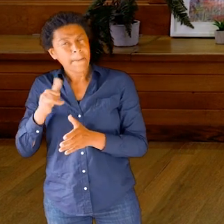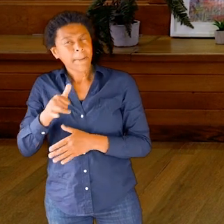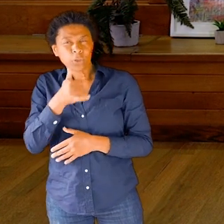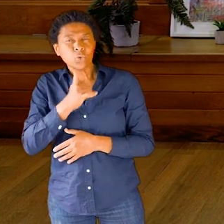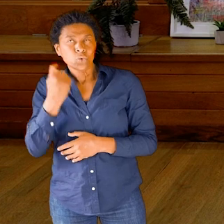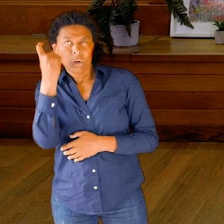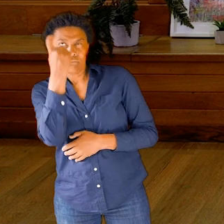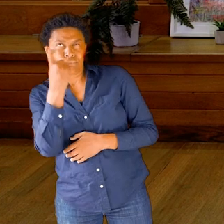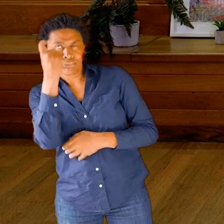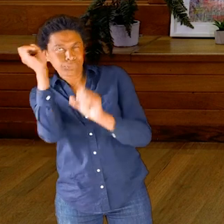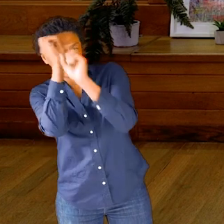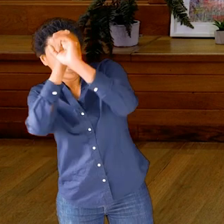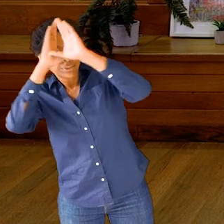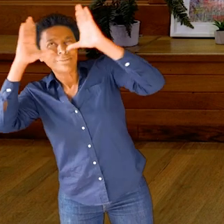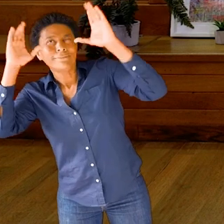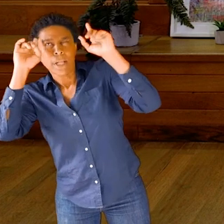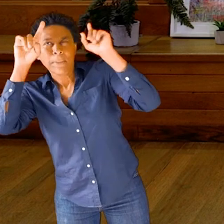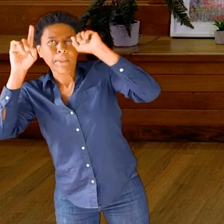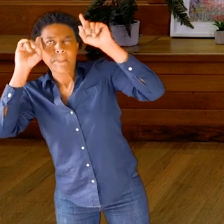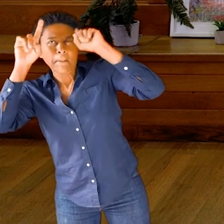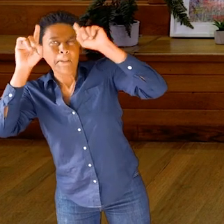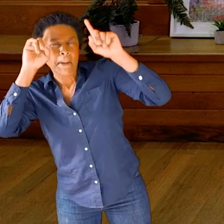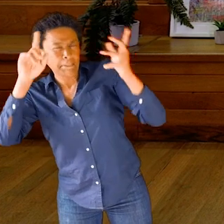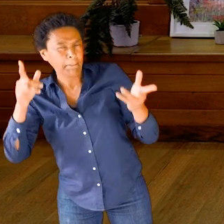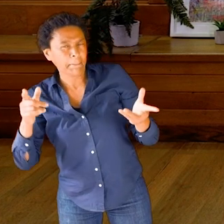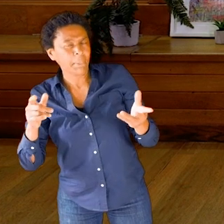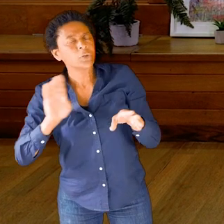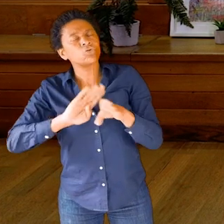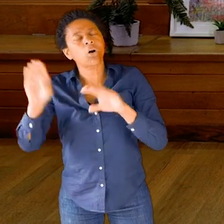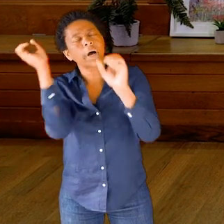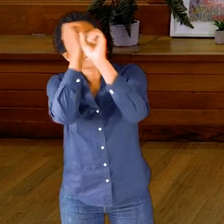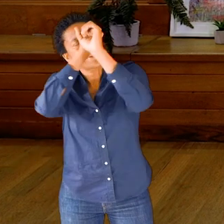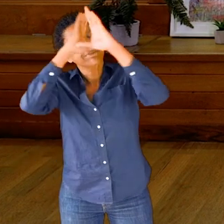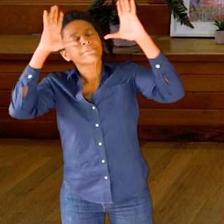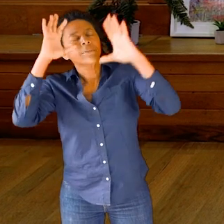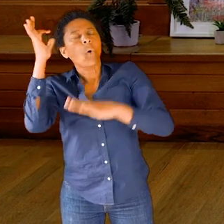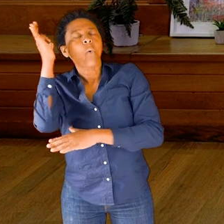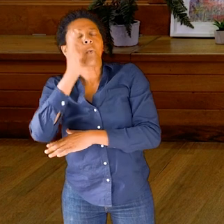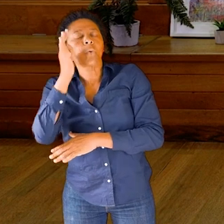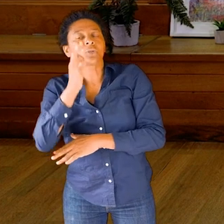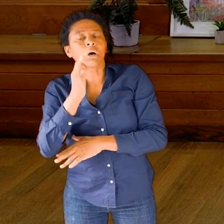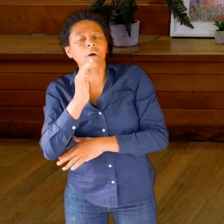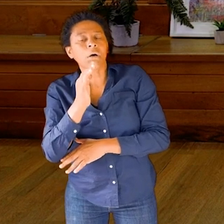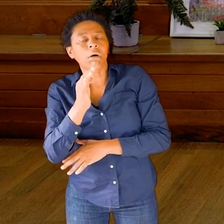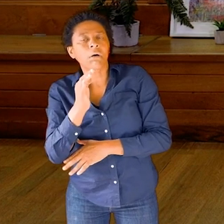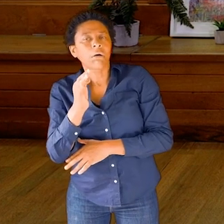You may need to kind of picture the water going down.